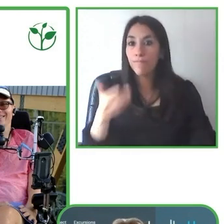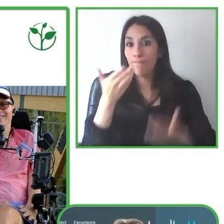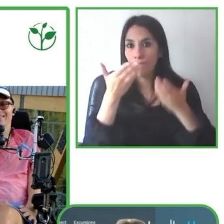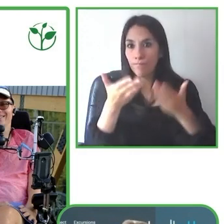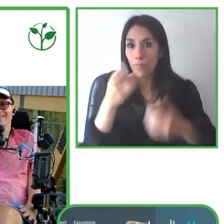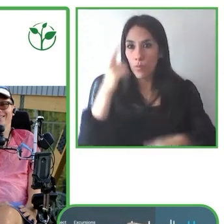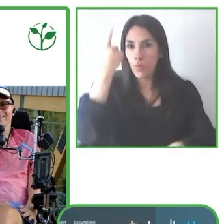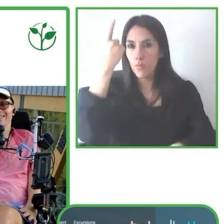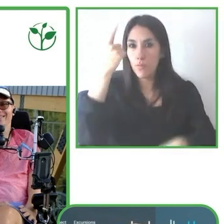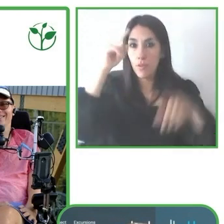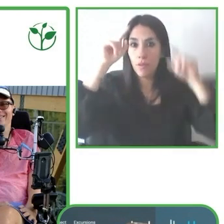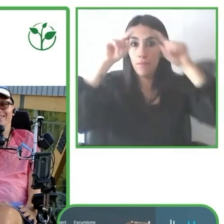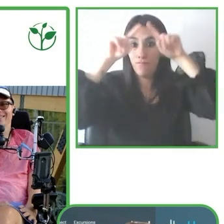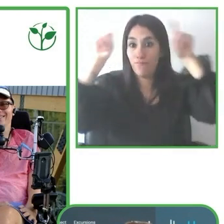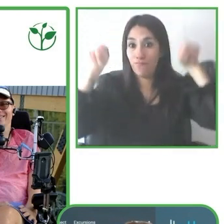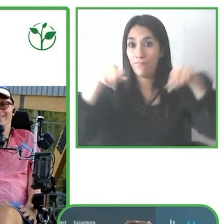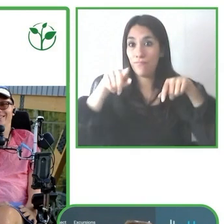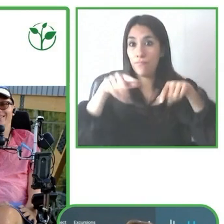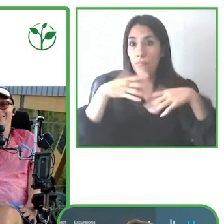Join us in creating the world accessible for all.